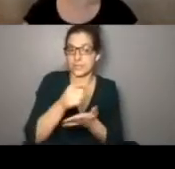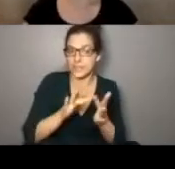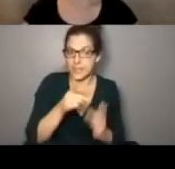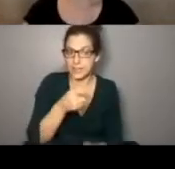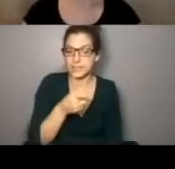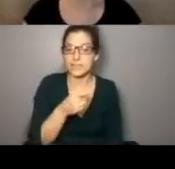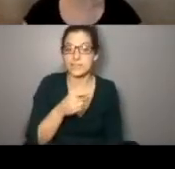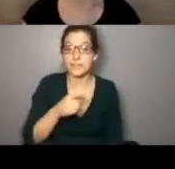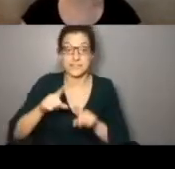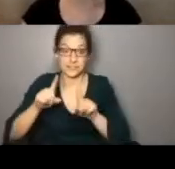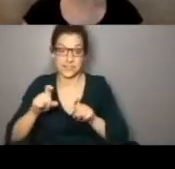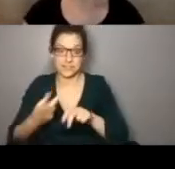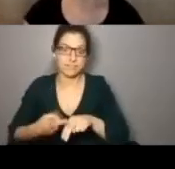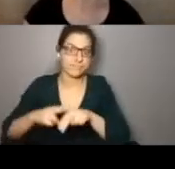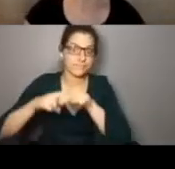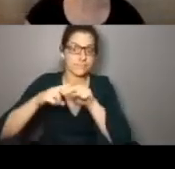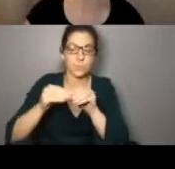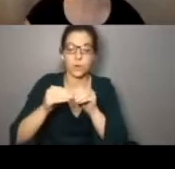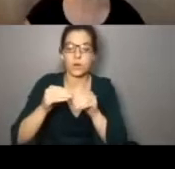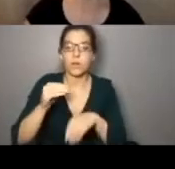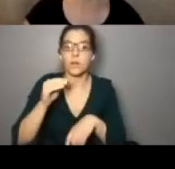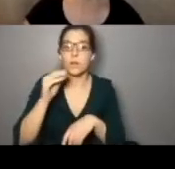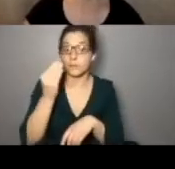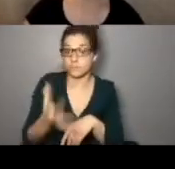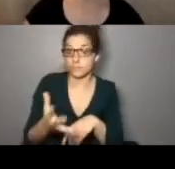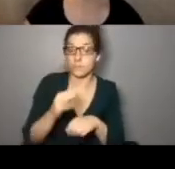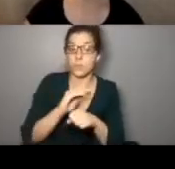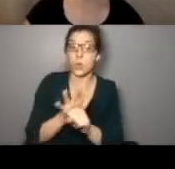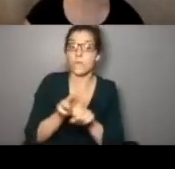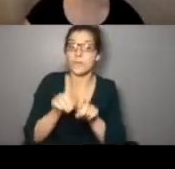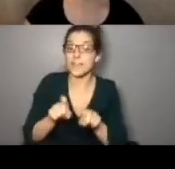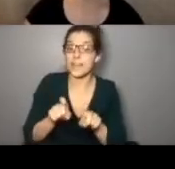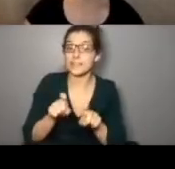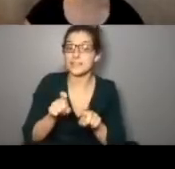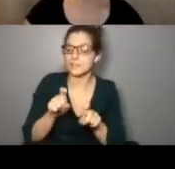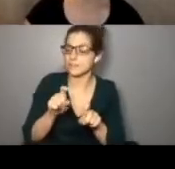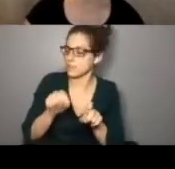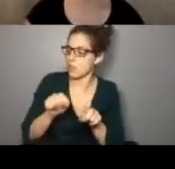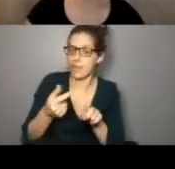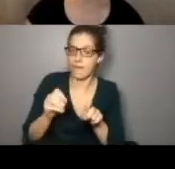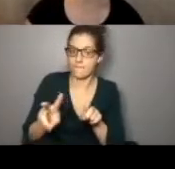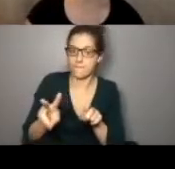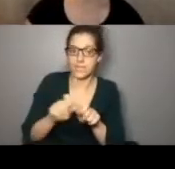testing section of this site since testing has ram ped up so much. I will note that the